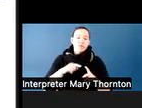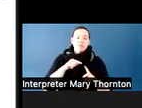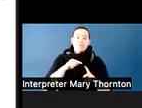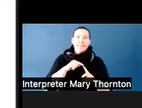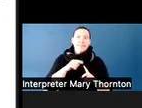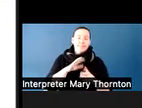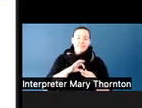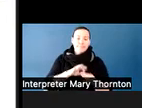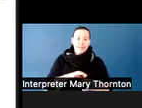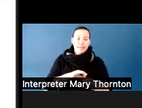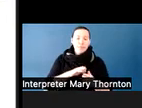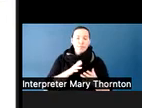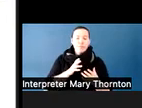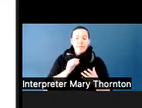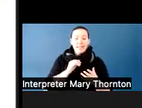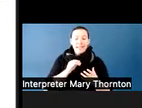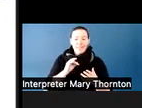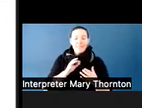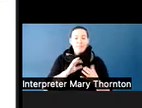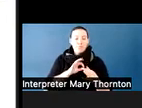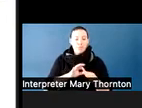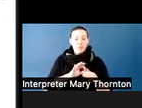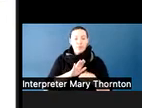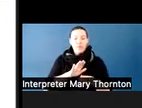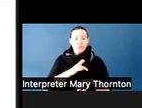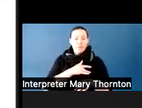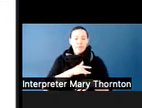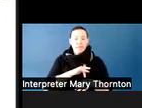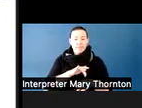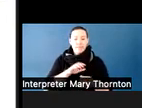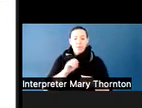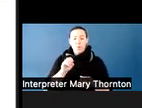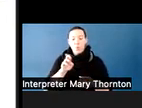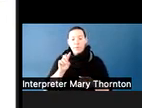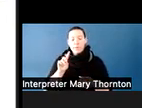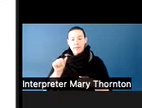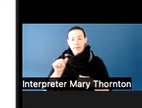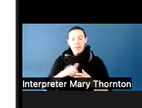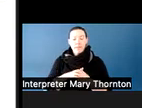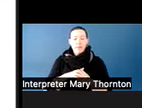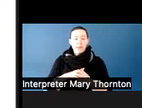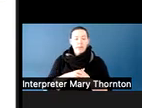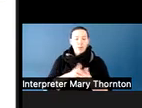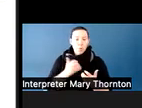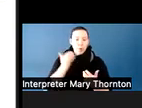we want to know that so we know how to help address it, versus again, assuming that somebody is just